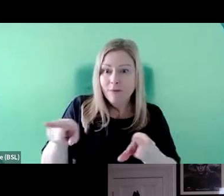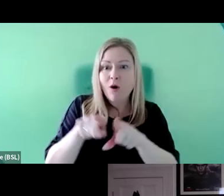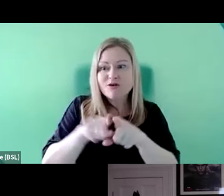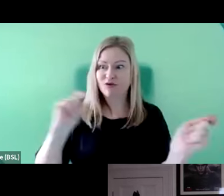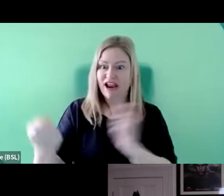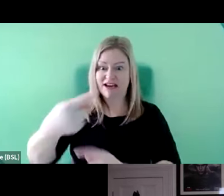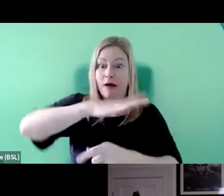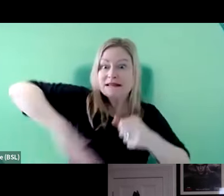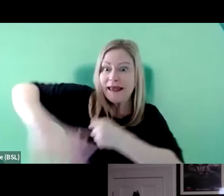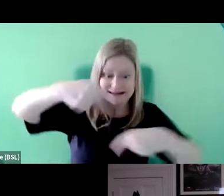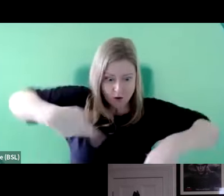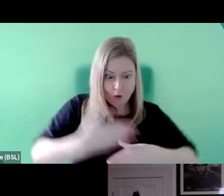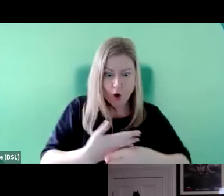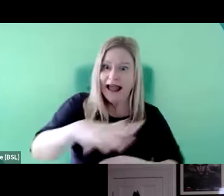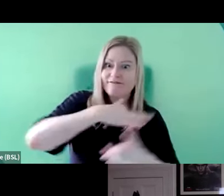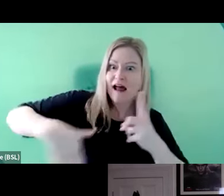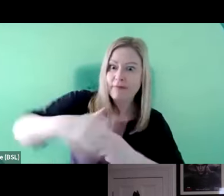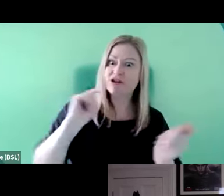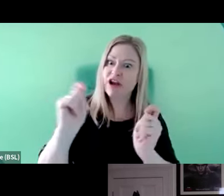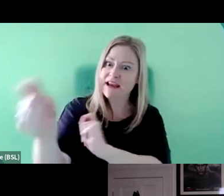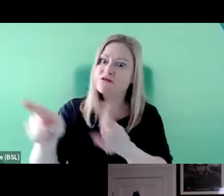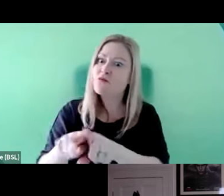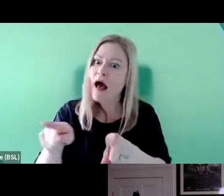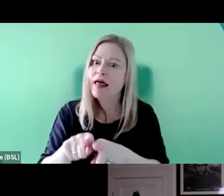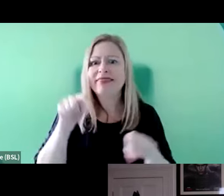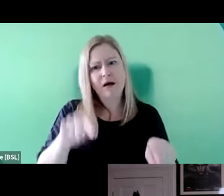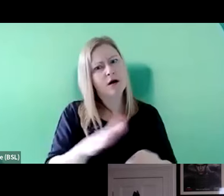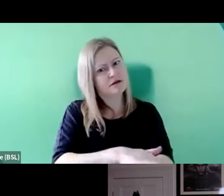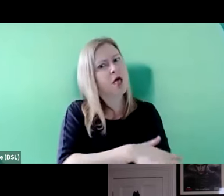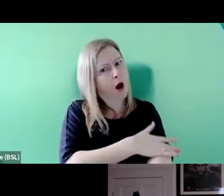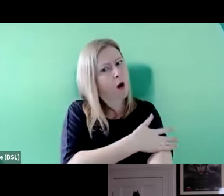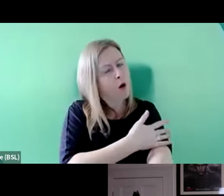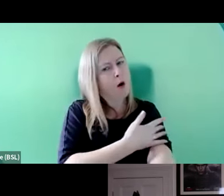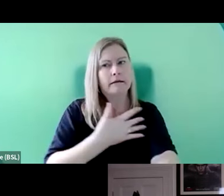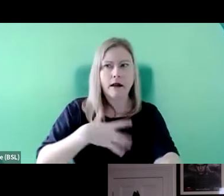And that is a much slower process and it's going to take a lot longer. But it's